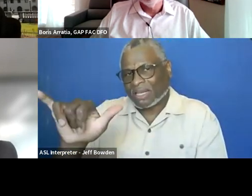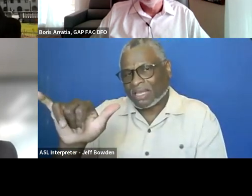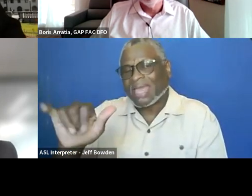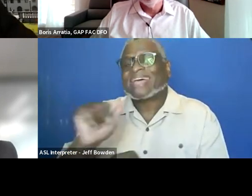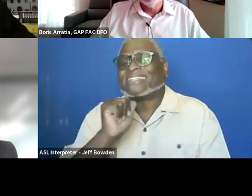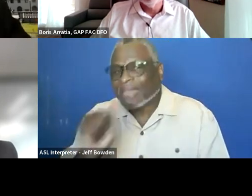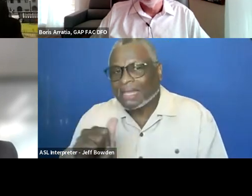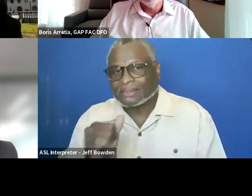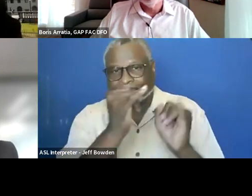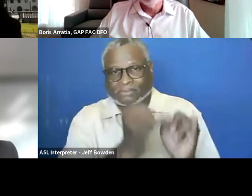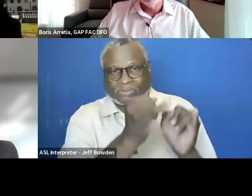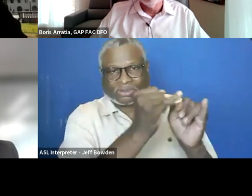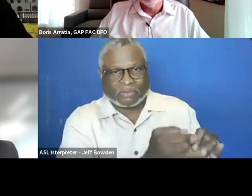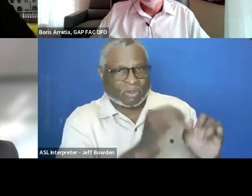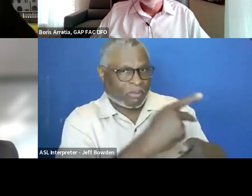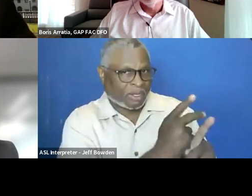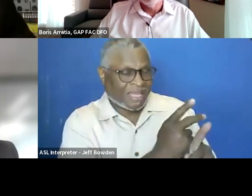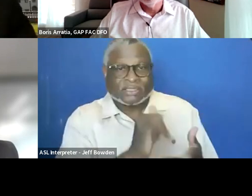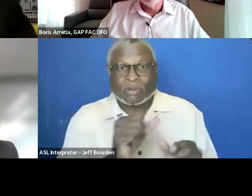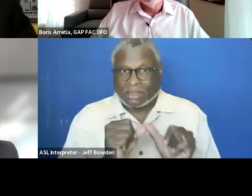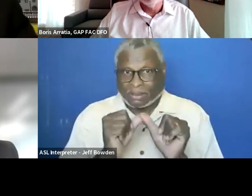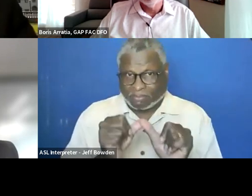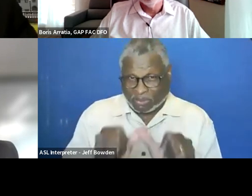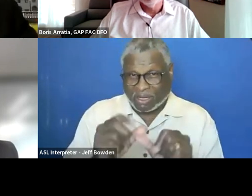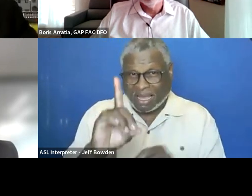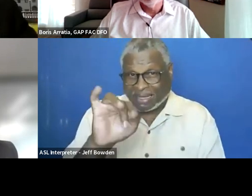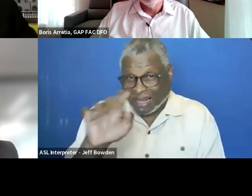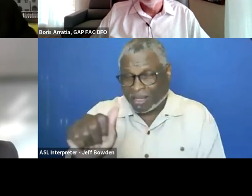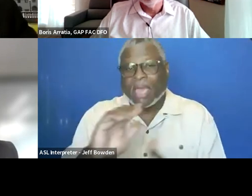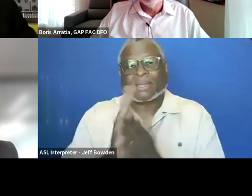and so the sustainability data would get averaged across the family.